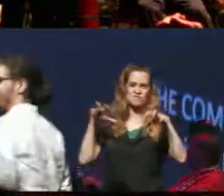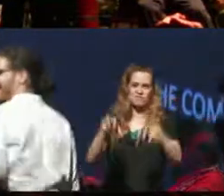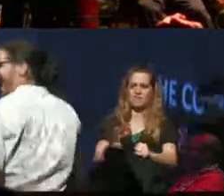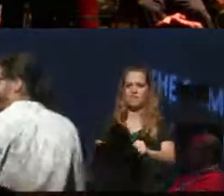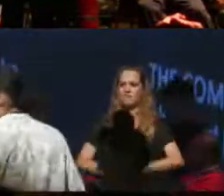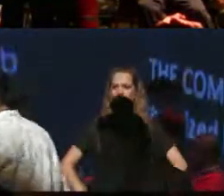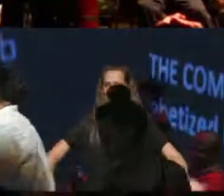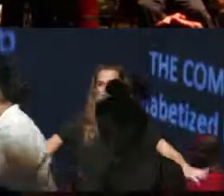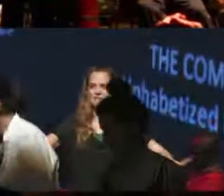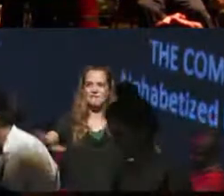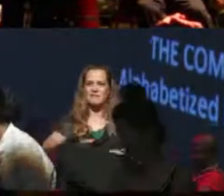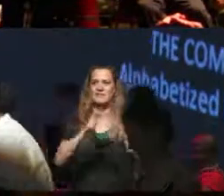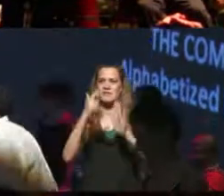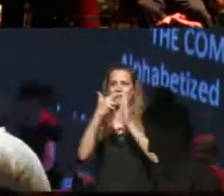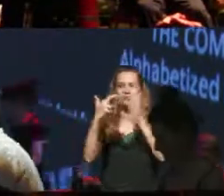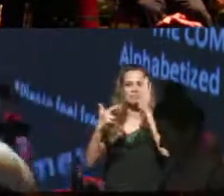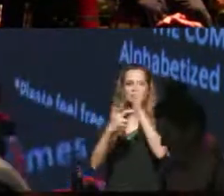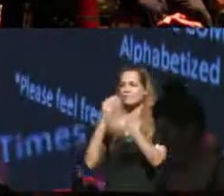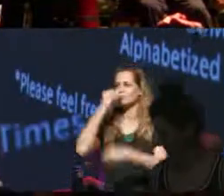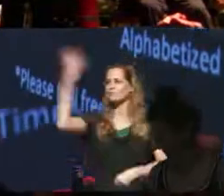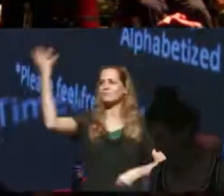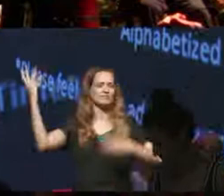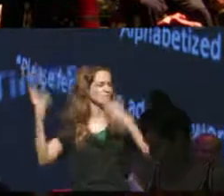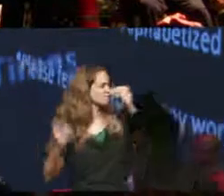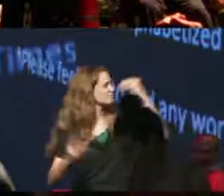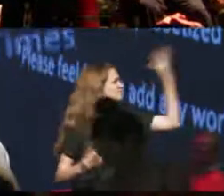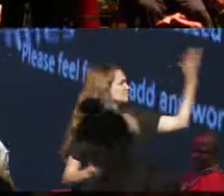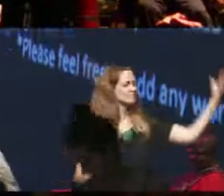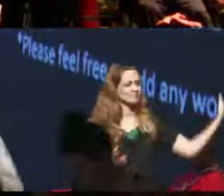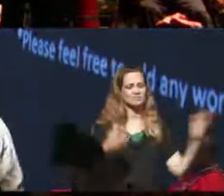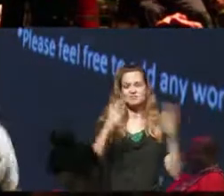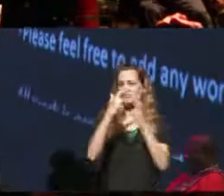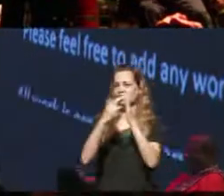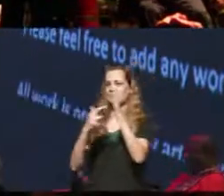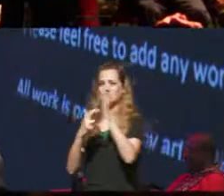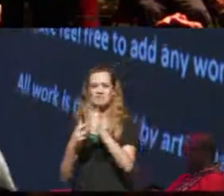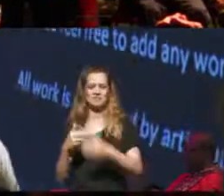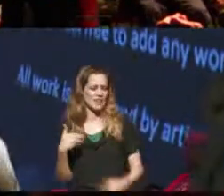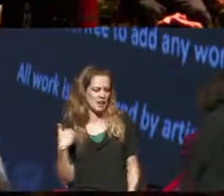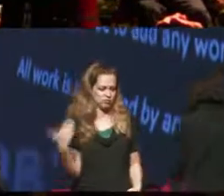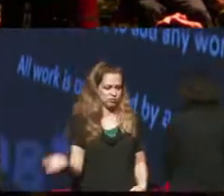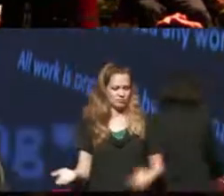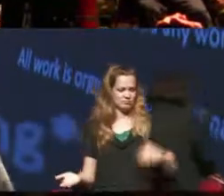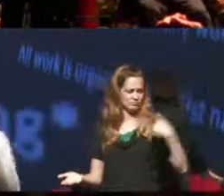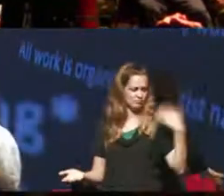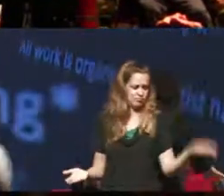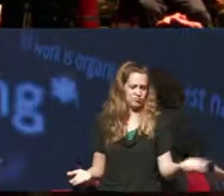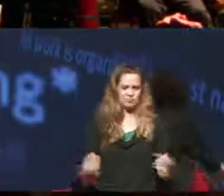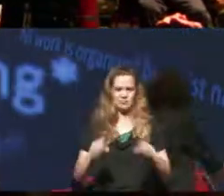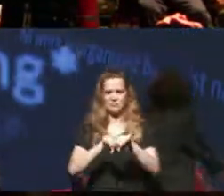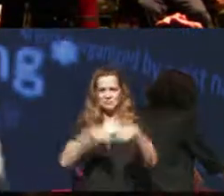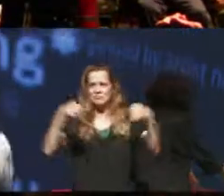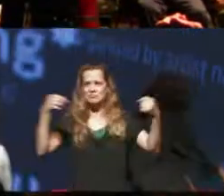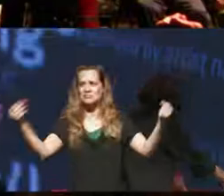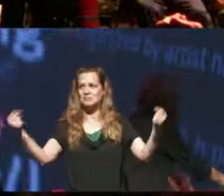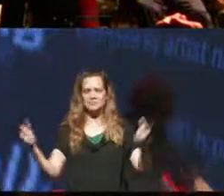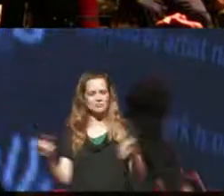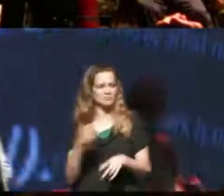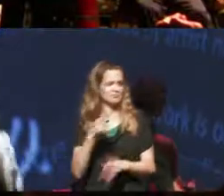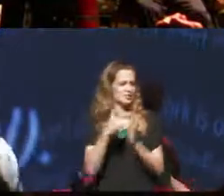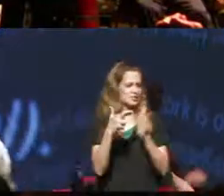rules were meant to be broken rules were meant to be broken rules were meant to